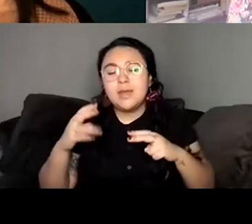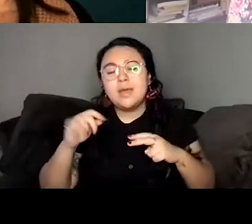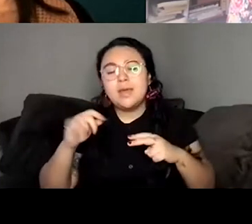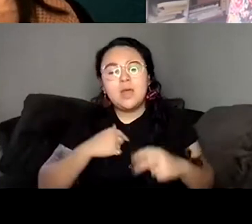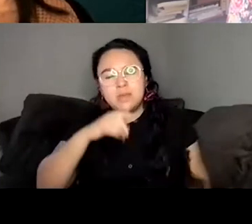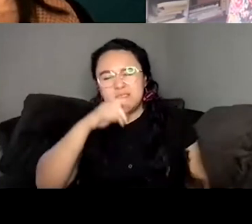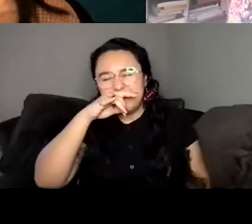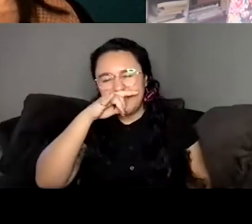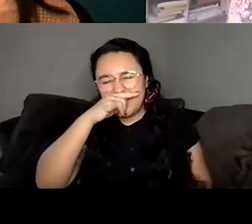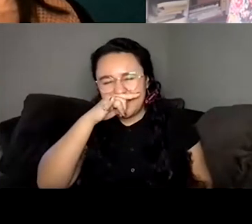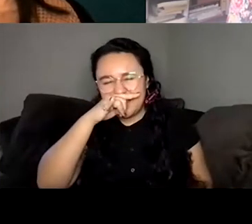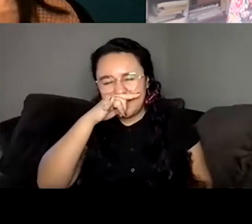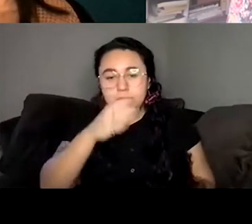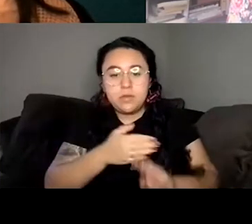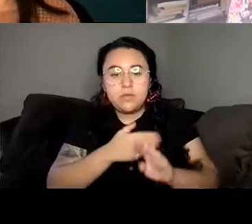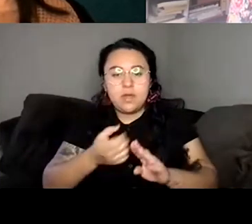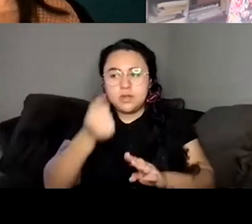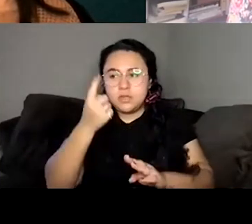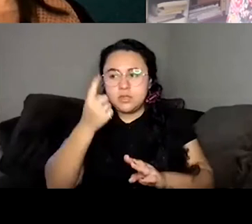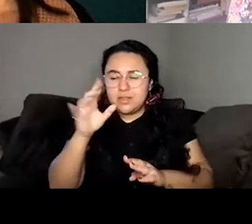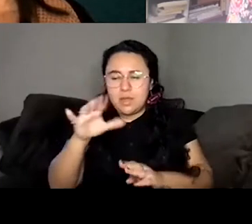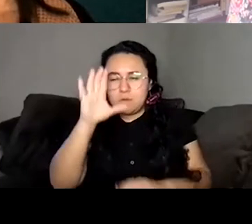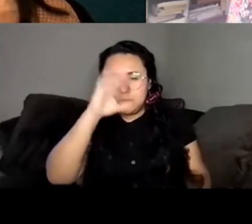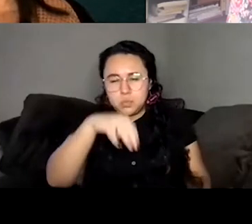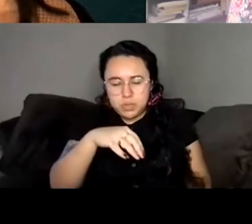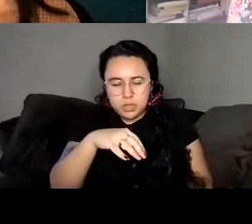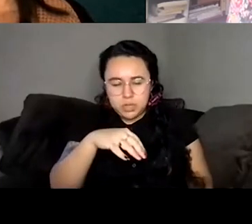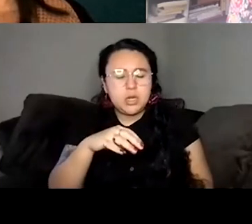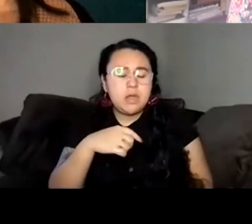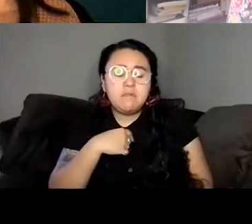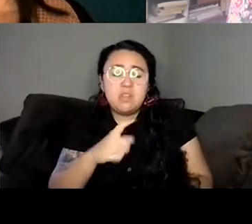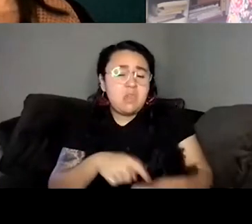that was even a weird thing to happen because I didn't for a really long time. I just thought